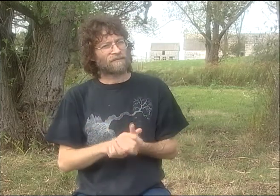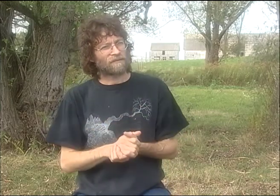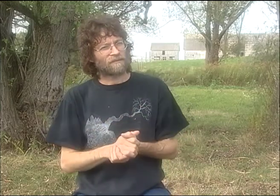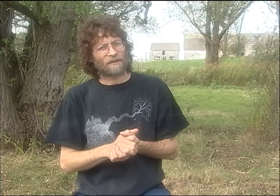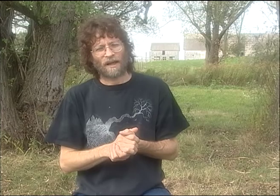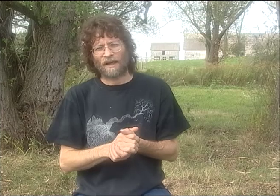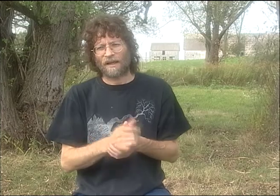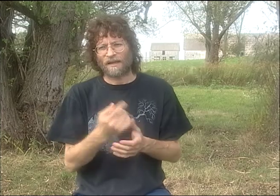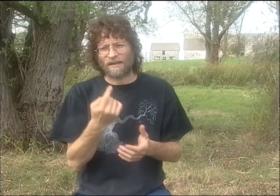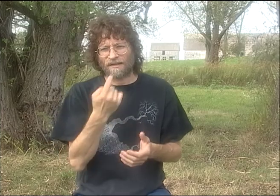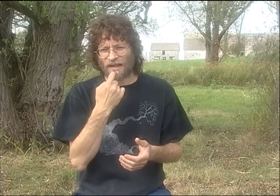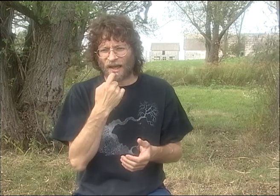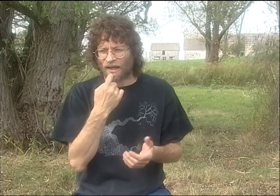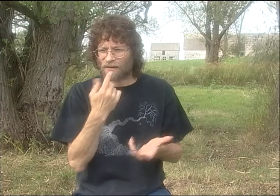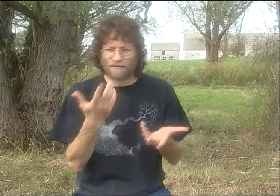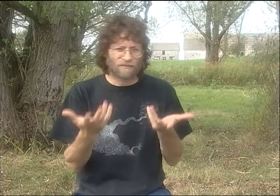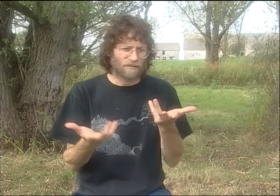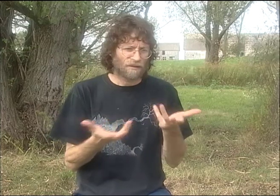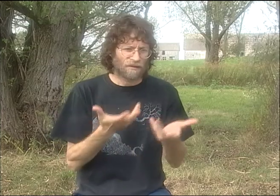AND HE CALLS ME UP ONE DAY,